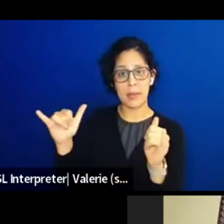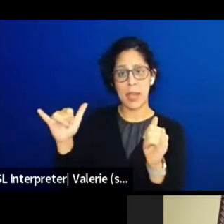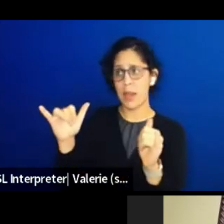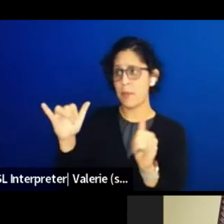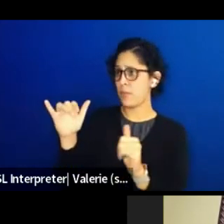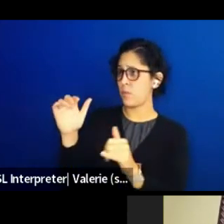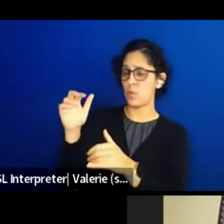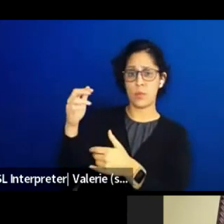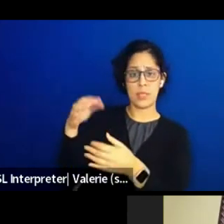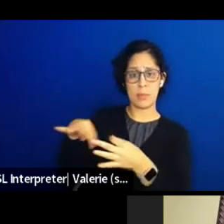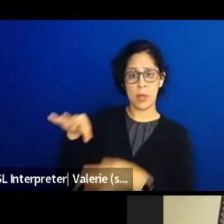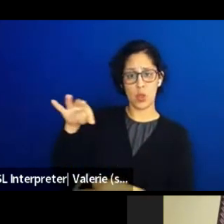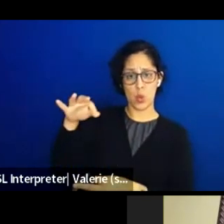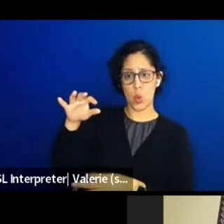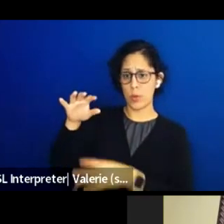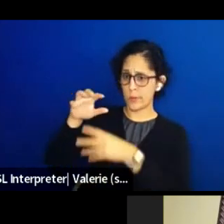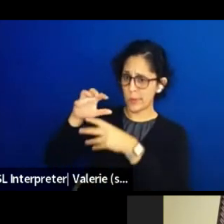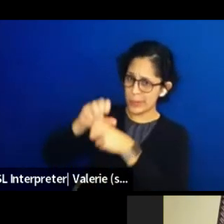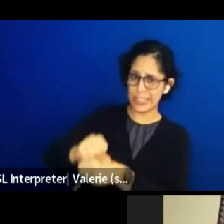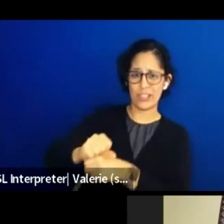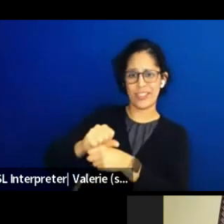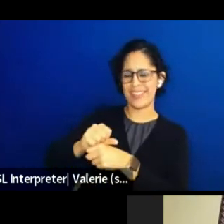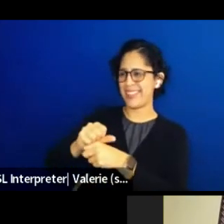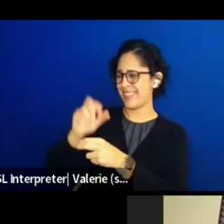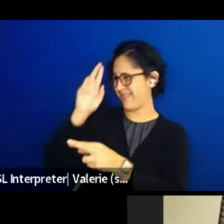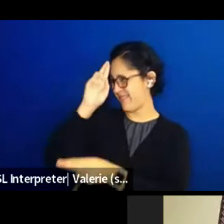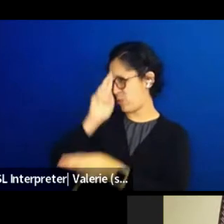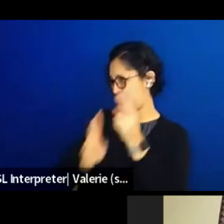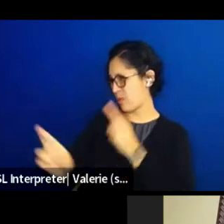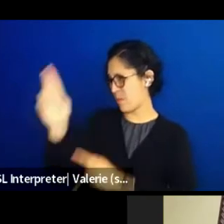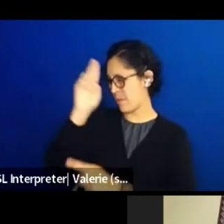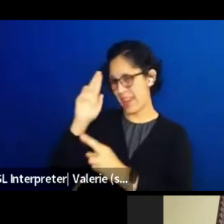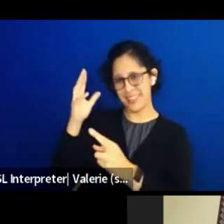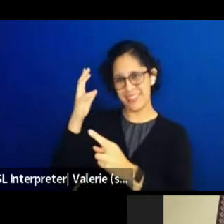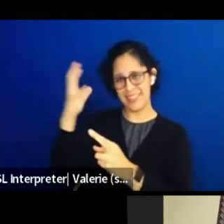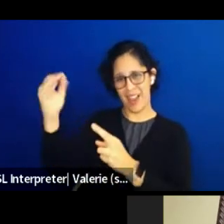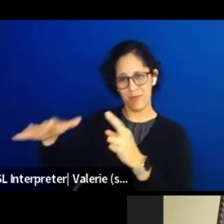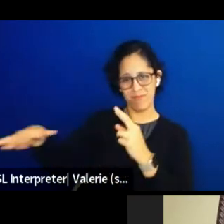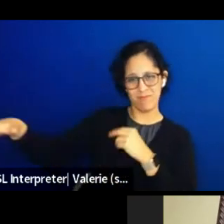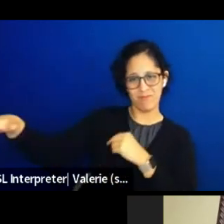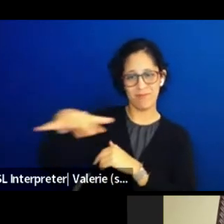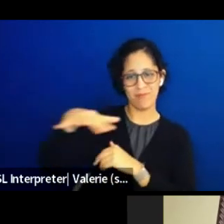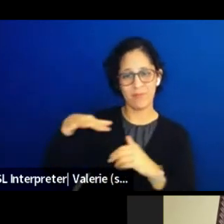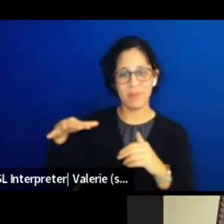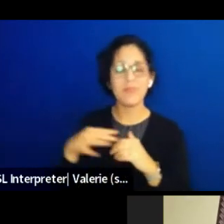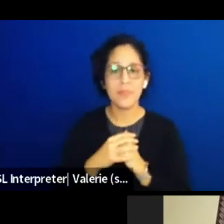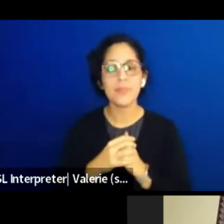and faith practices that are out there. In a very practical sense, I also honor